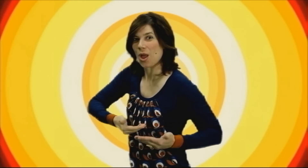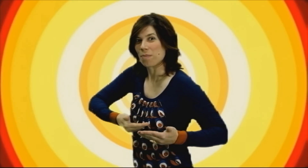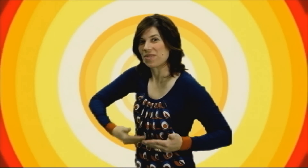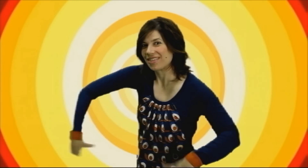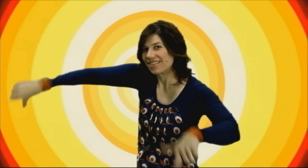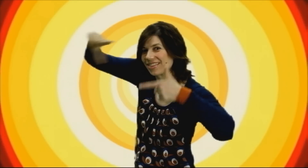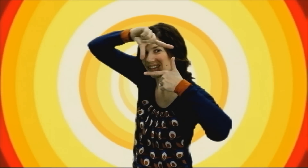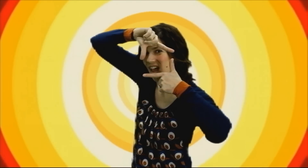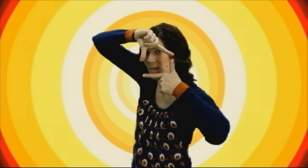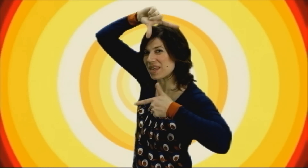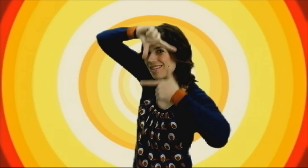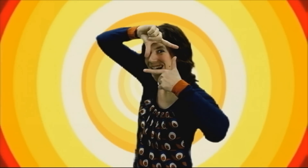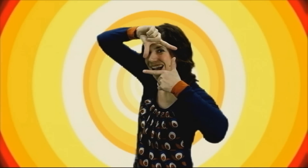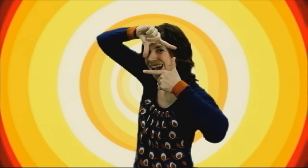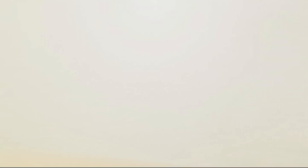Welcome to Deafmedia.de!